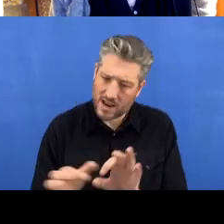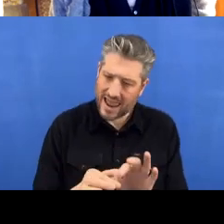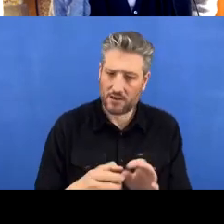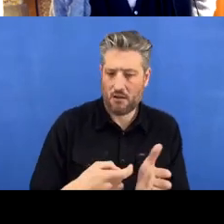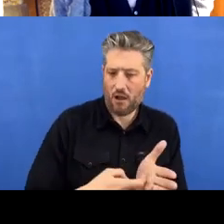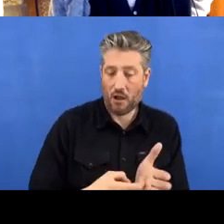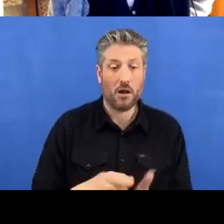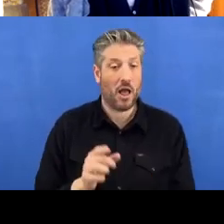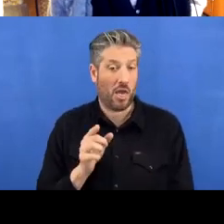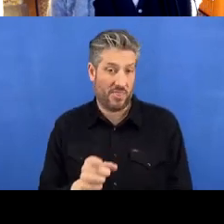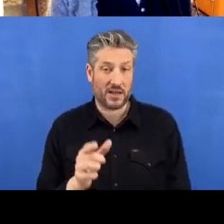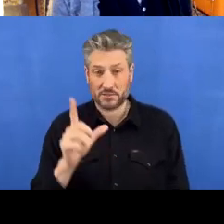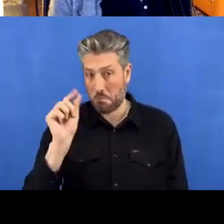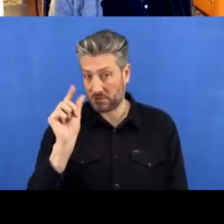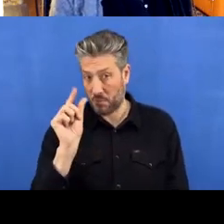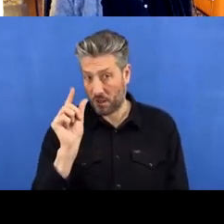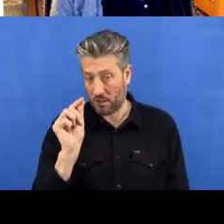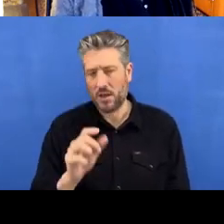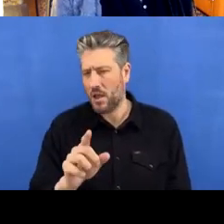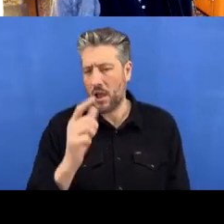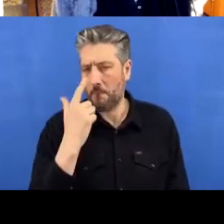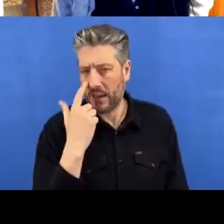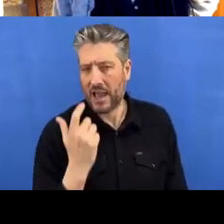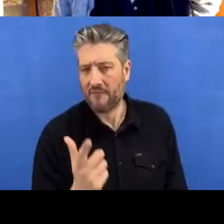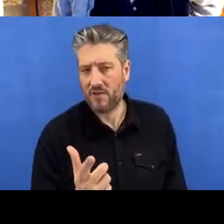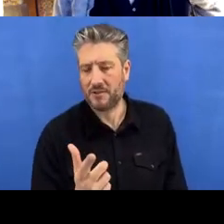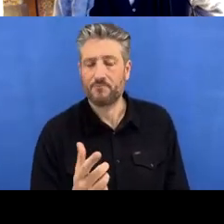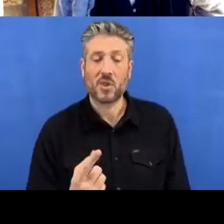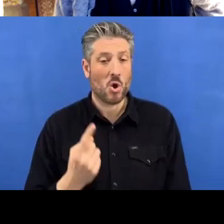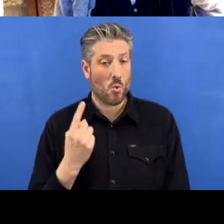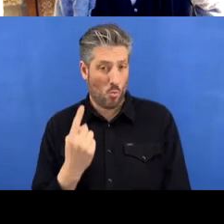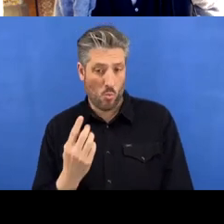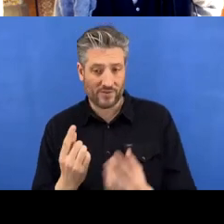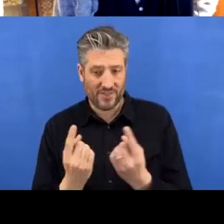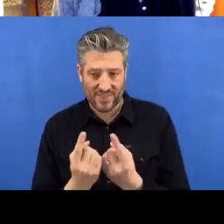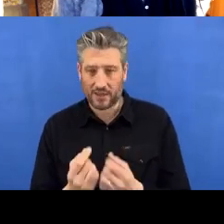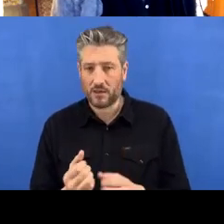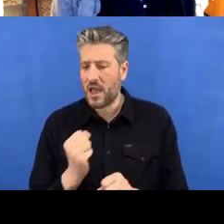be very careful not to do, is to put a GitHub repository inside a GitHub repository.